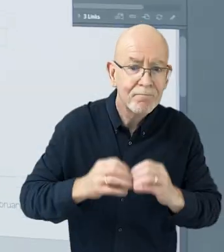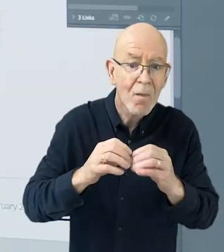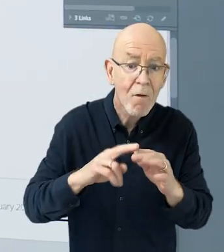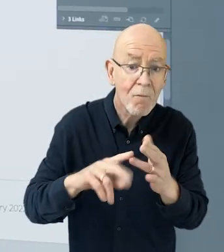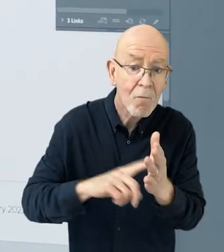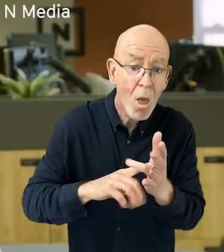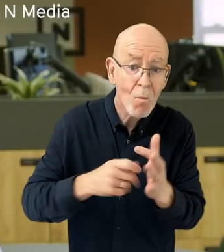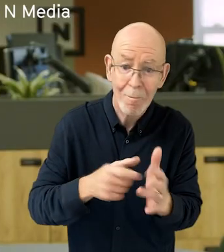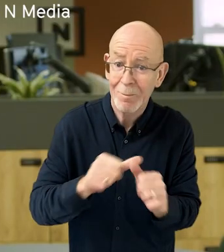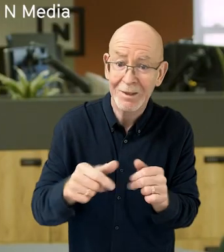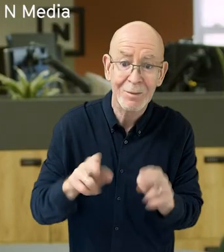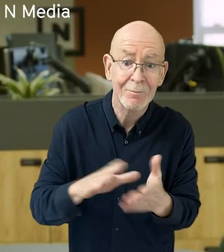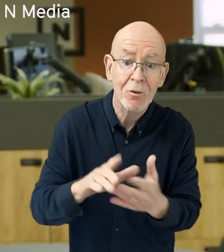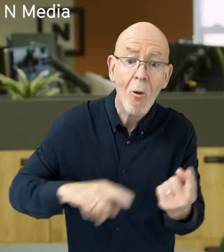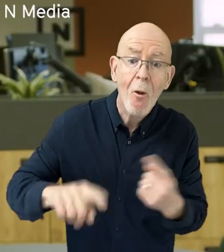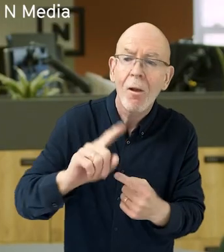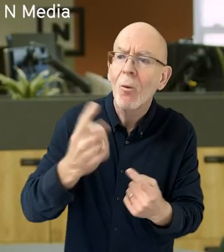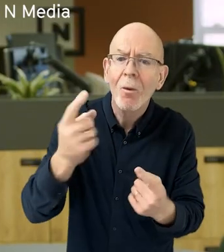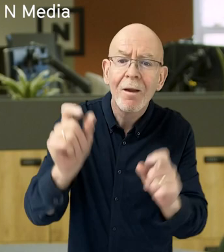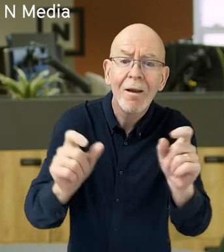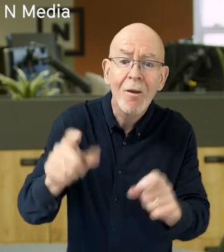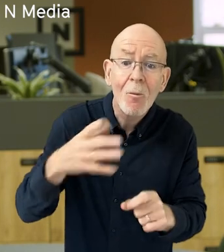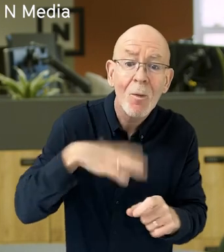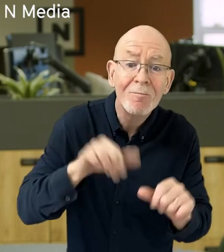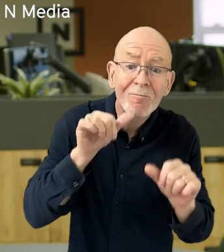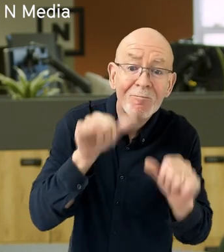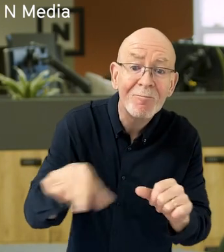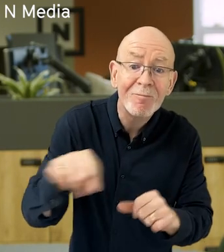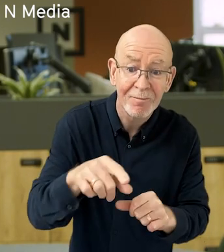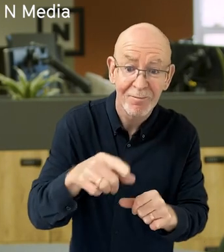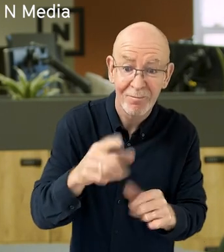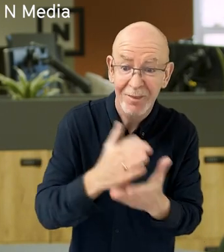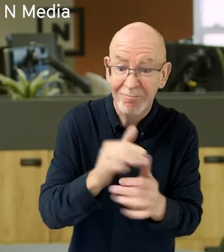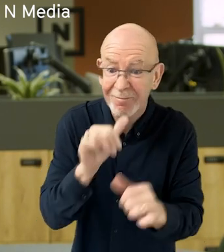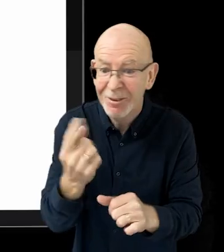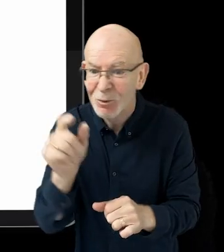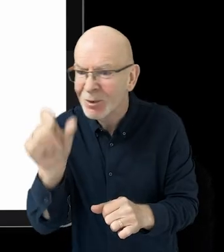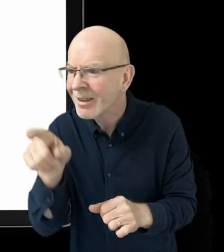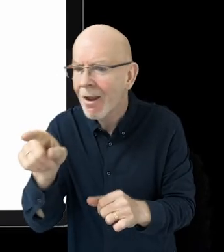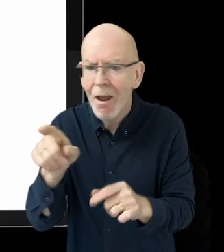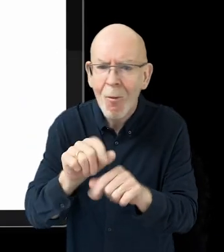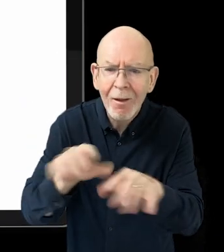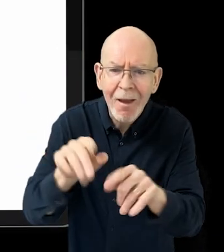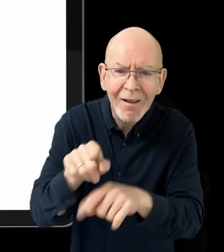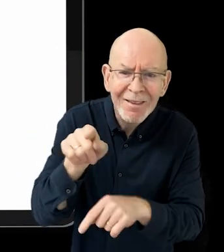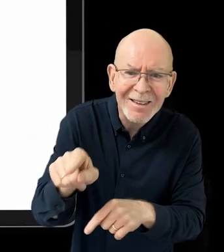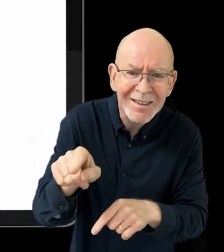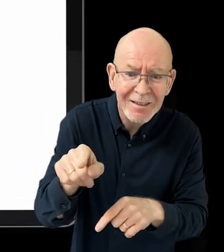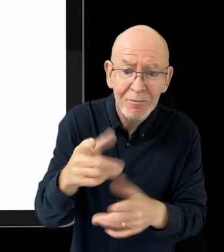We've designed Follower to be the best way to get all the content you want from the creators you love. So if you really love a particular podcast,